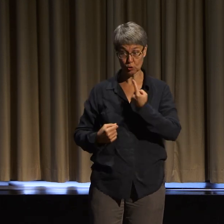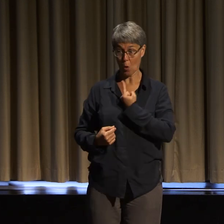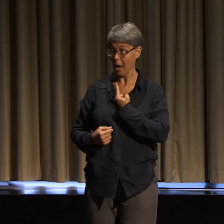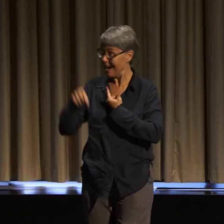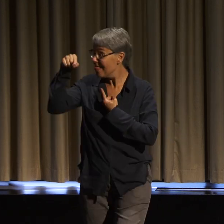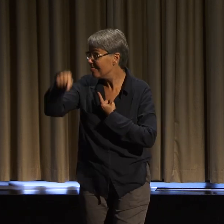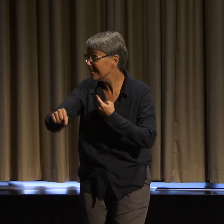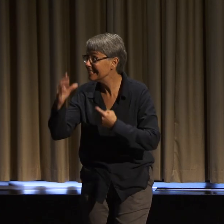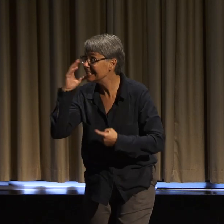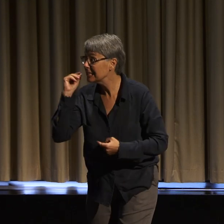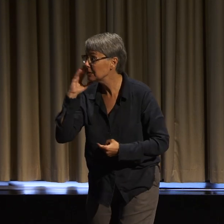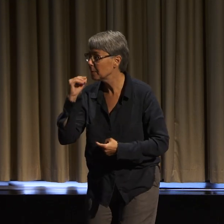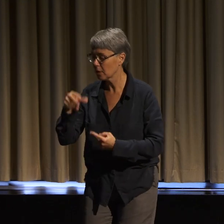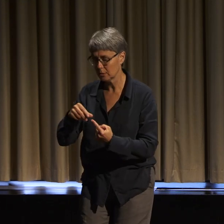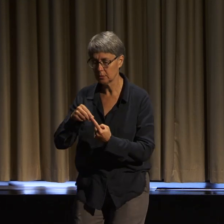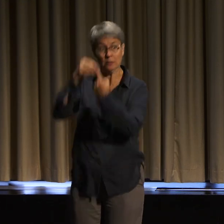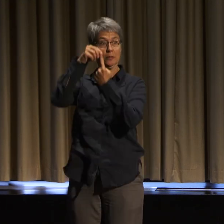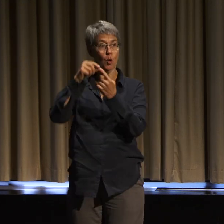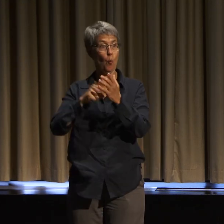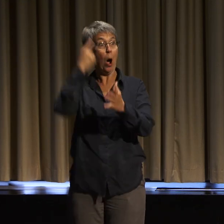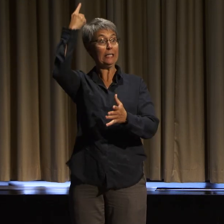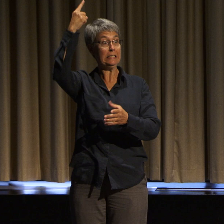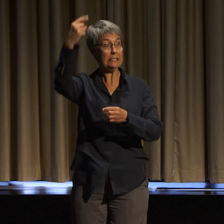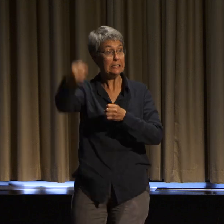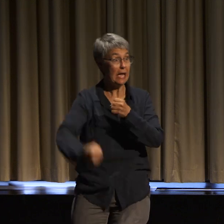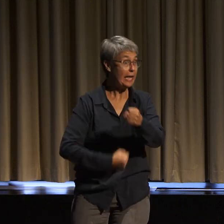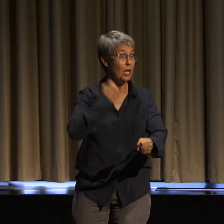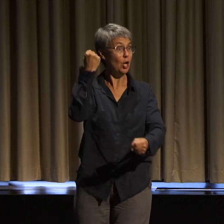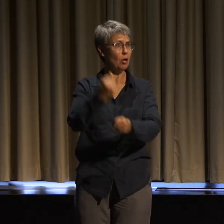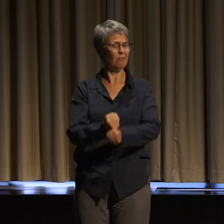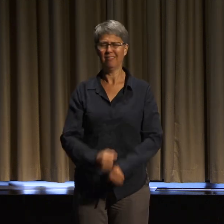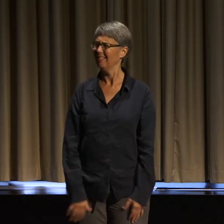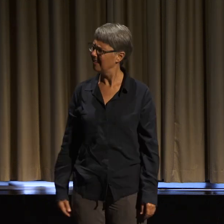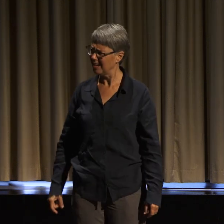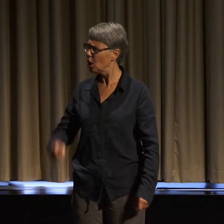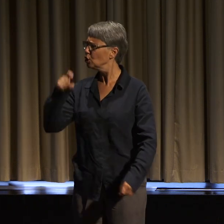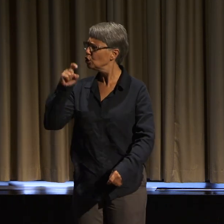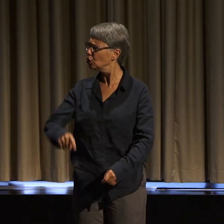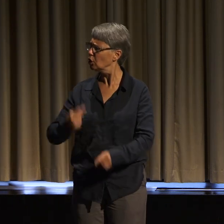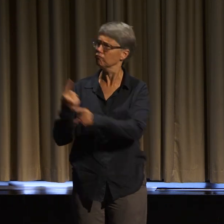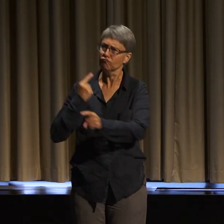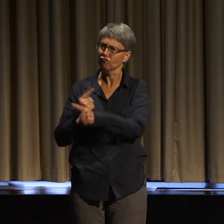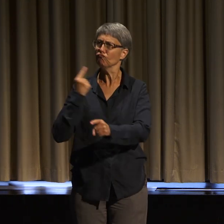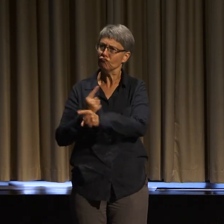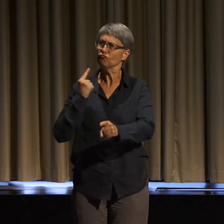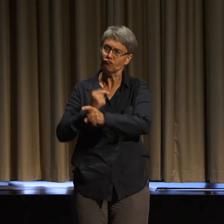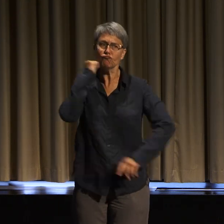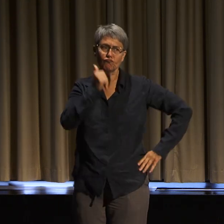It should not be that we have to leave mainstream disability spaces or even alternative disability spaces